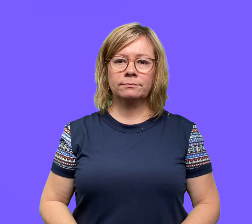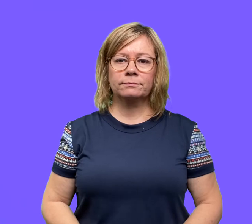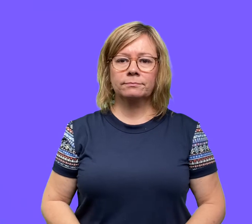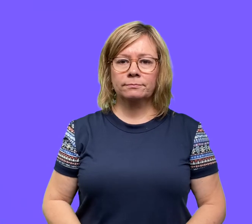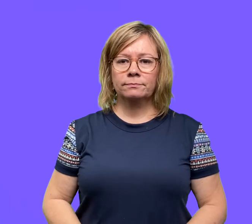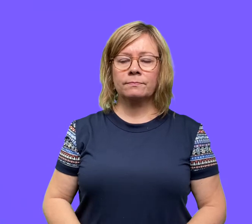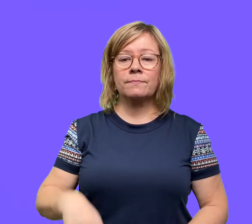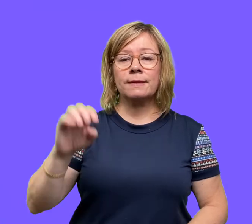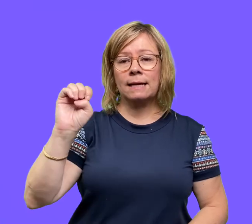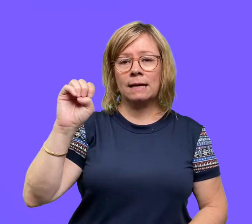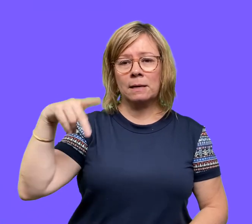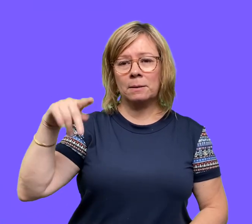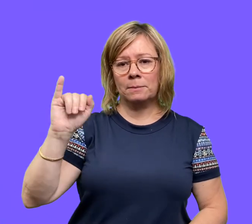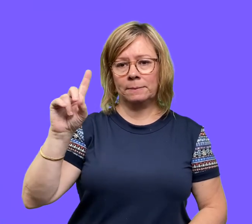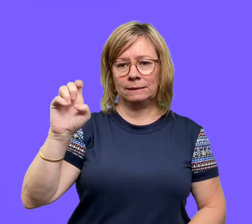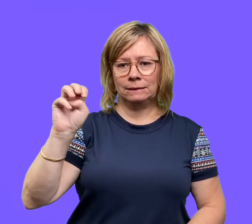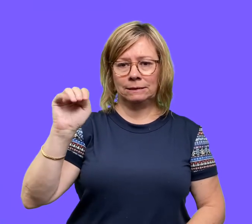Epidemic.